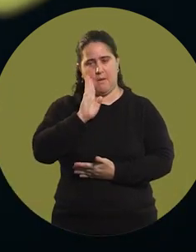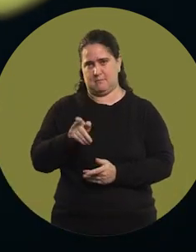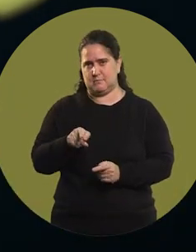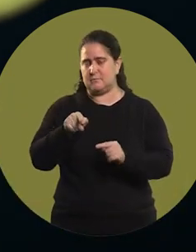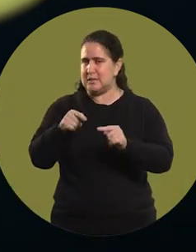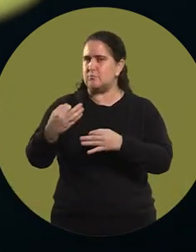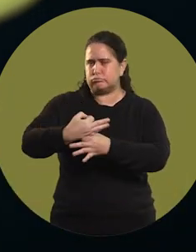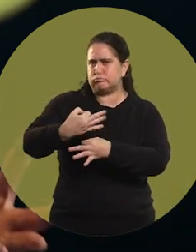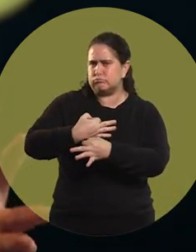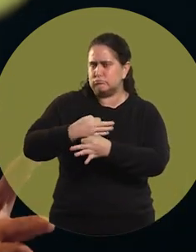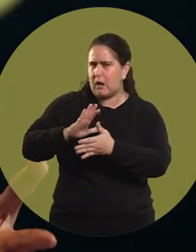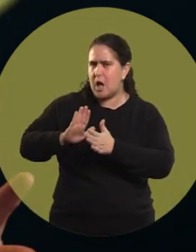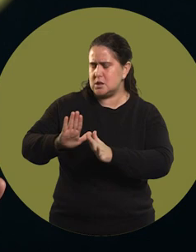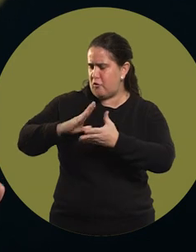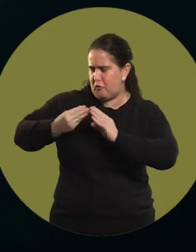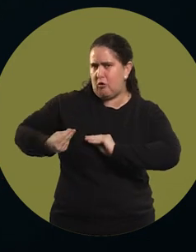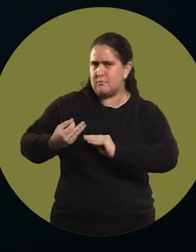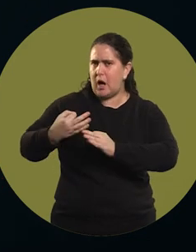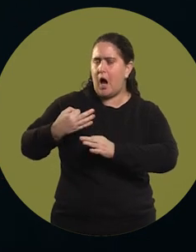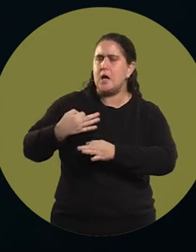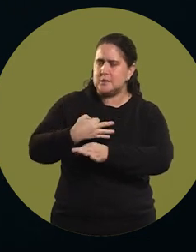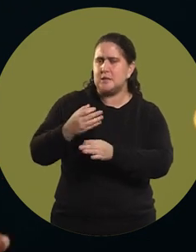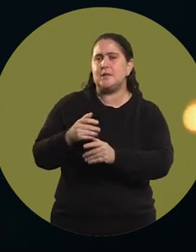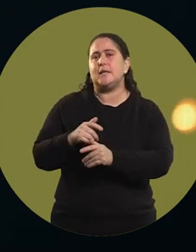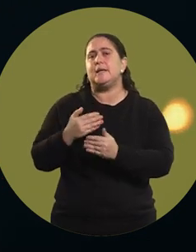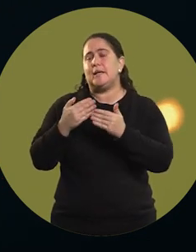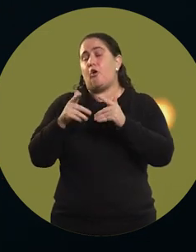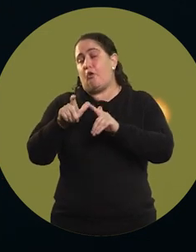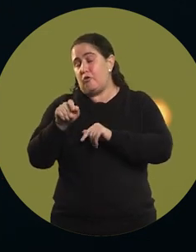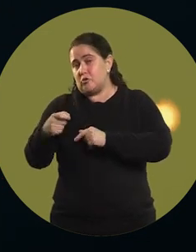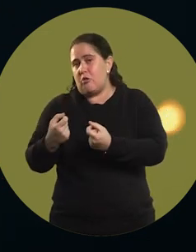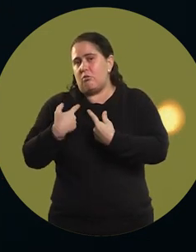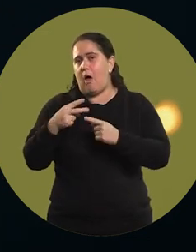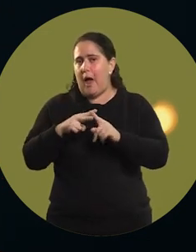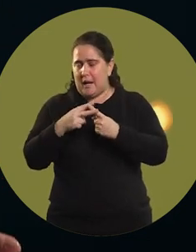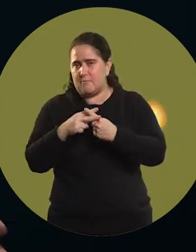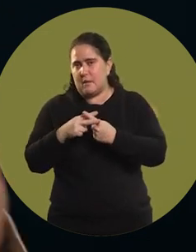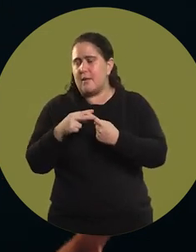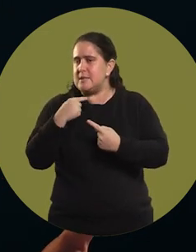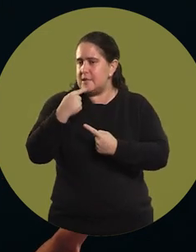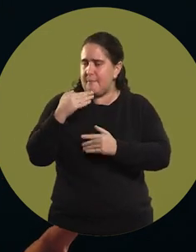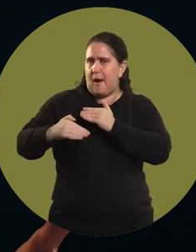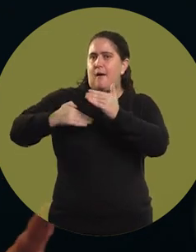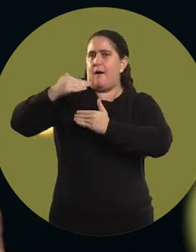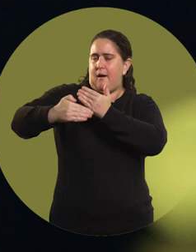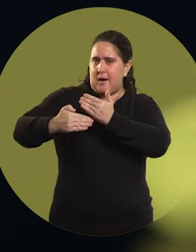She educated me in a way that gave me the tools to move forward.